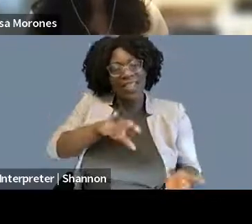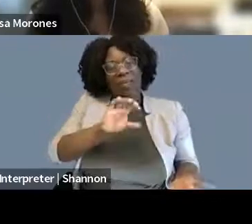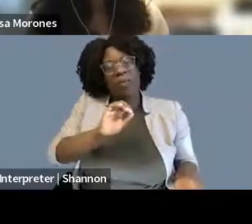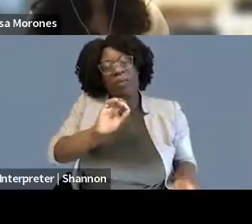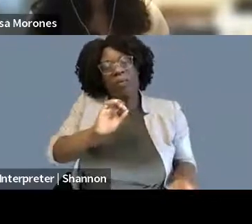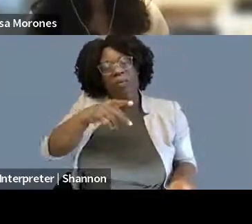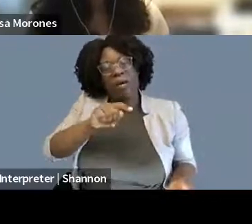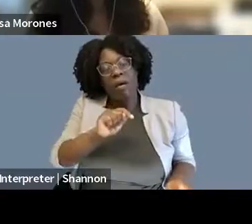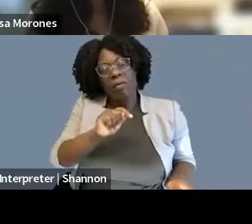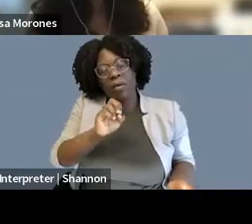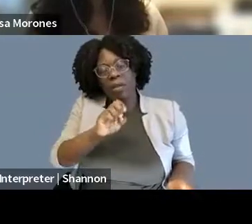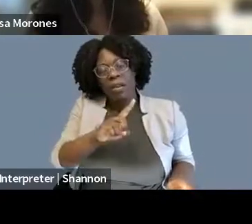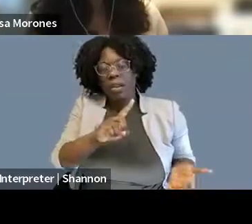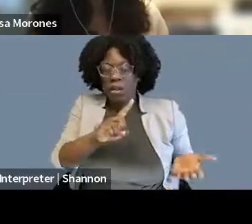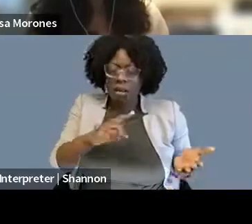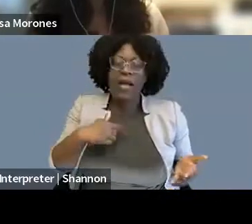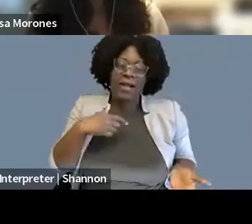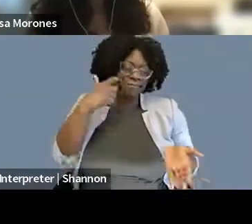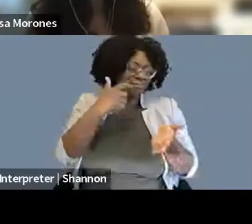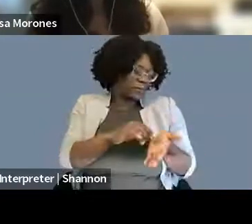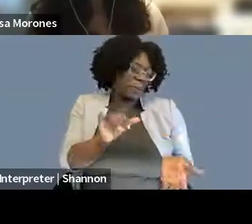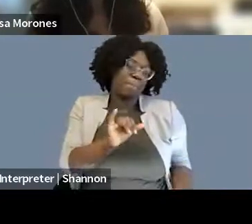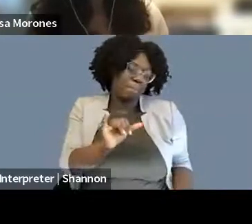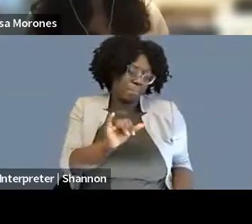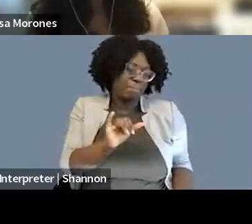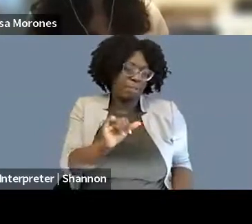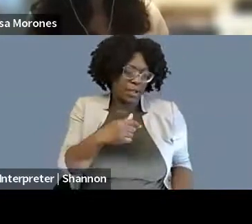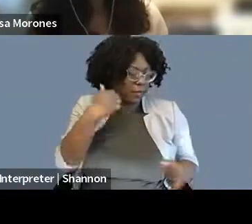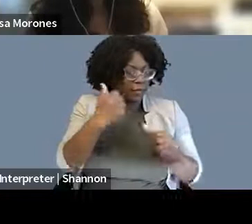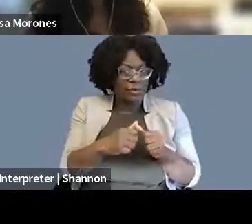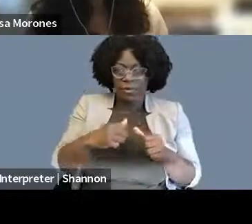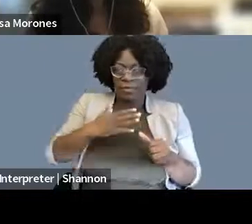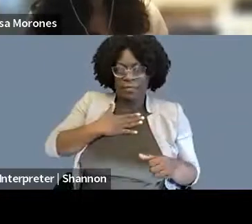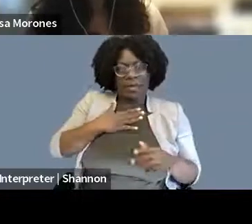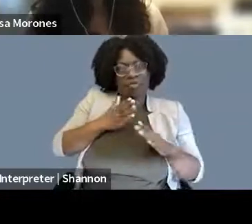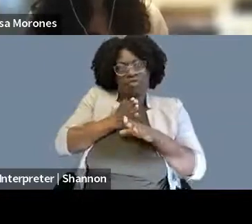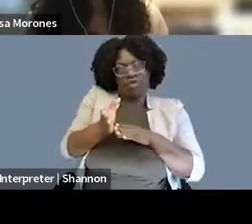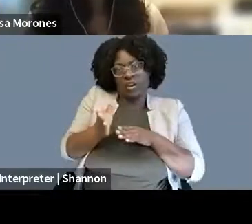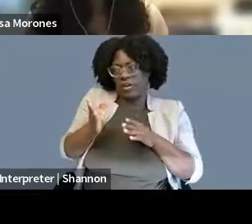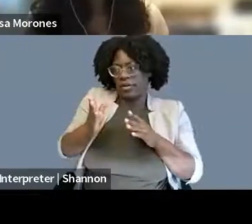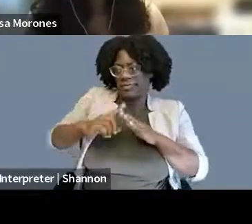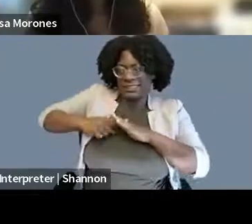You know, I saw it at the beginning of my career and thought, oh, should I be off like doing civil rights work instead or like,